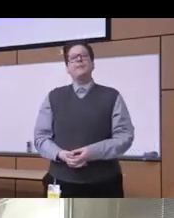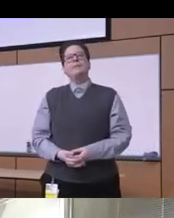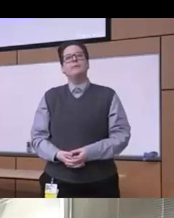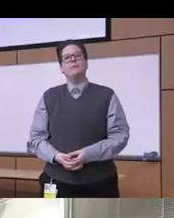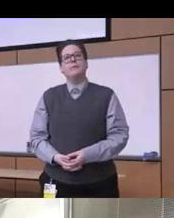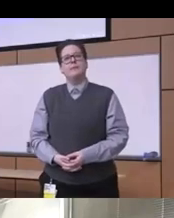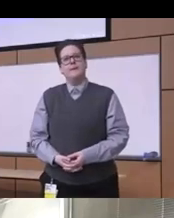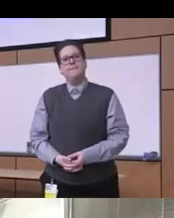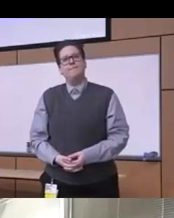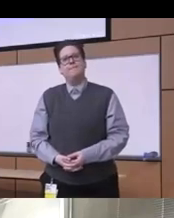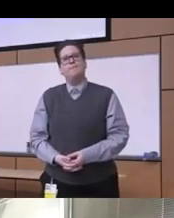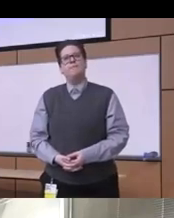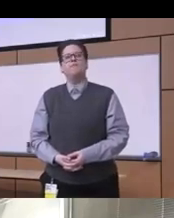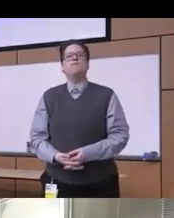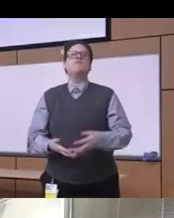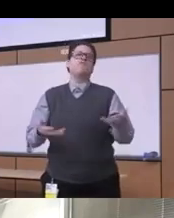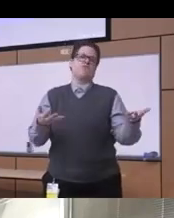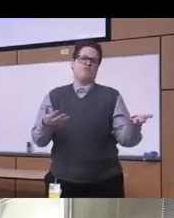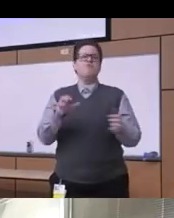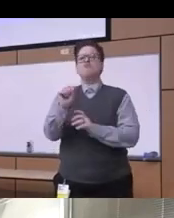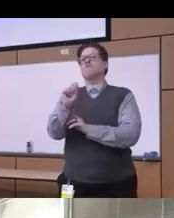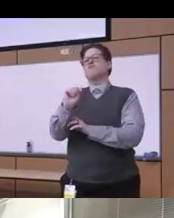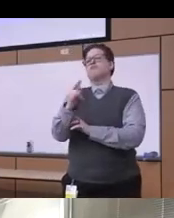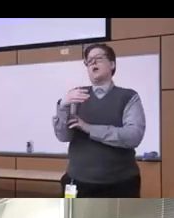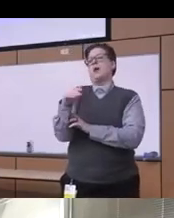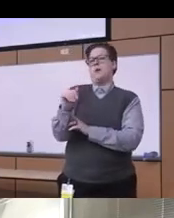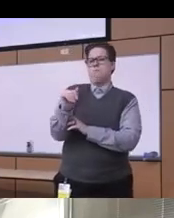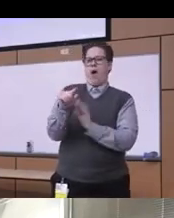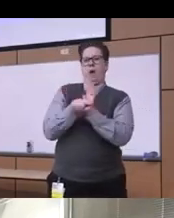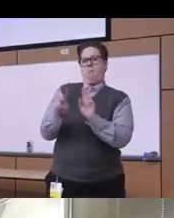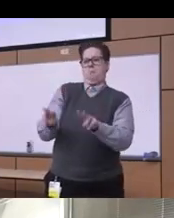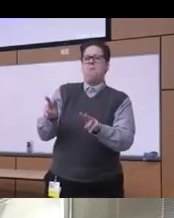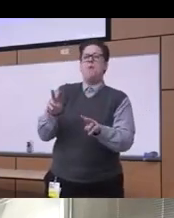so you know a few words about race about stigma that I want to before I move on to talk about the